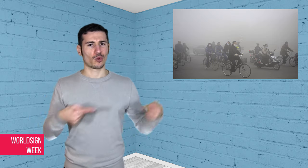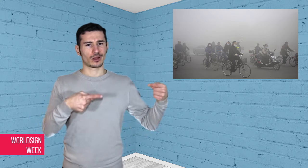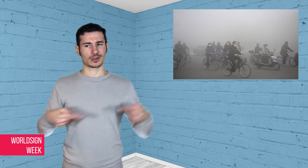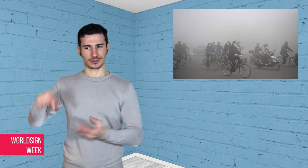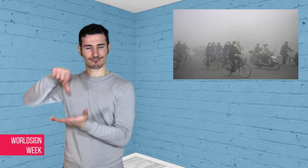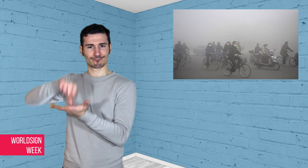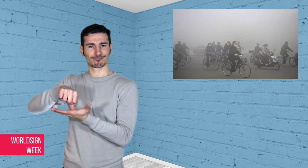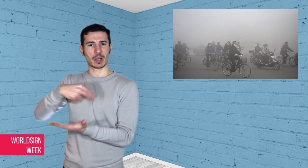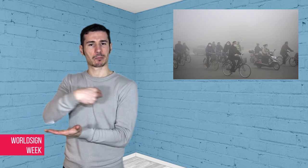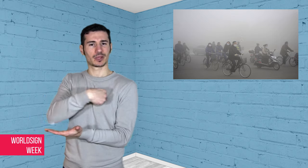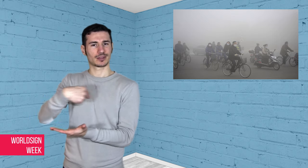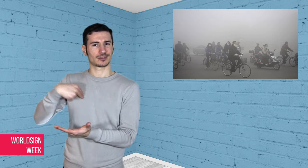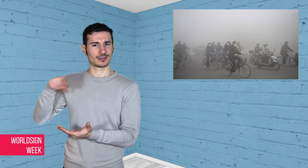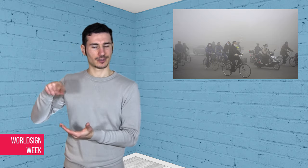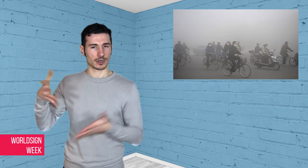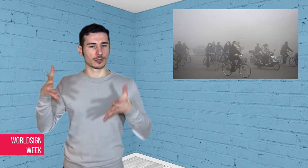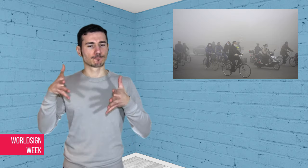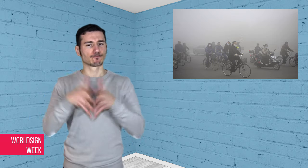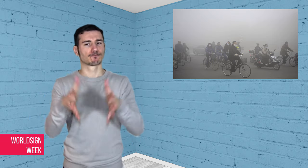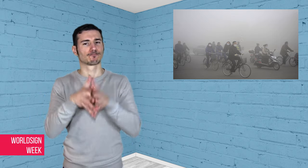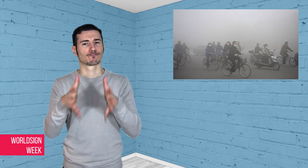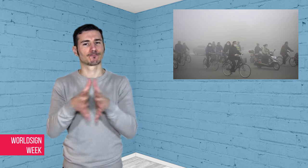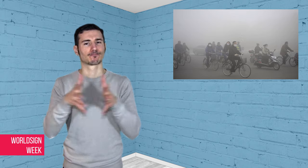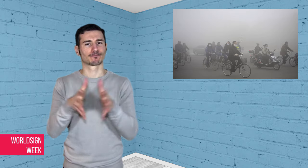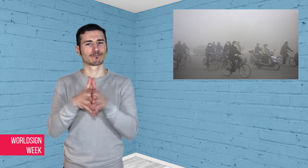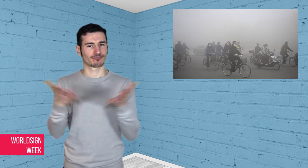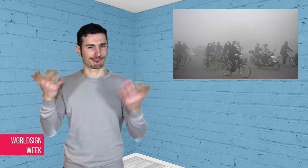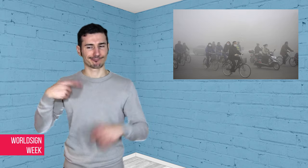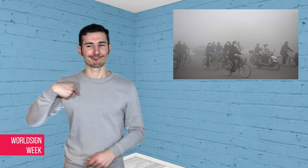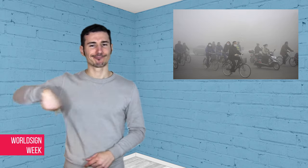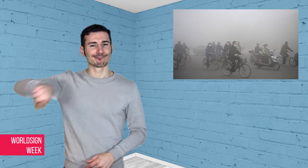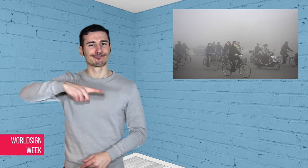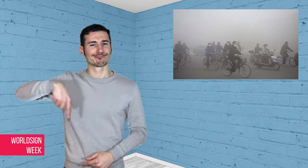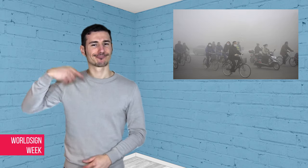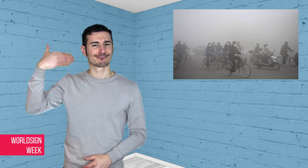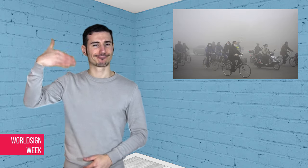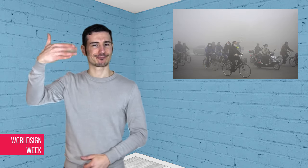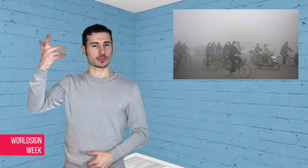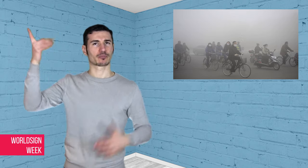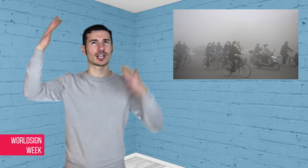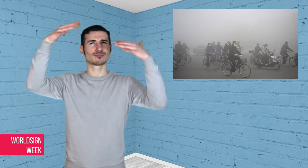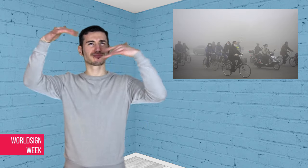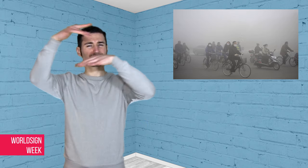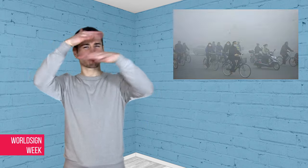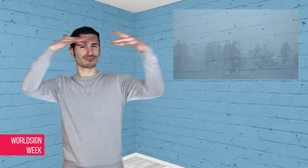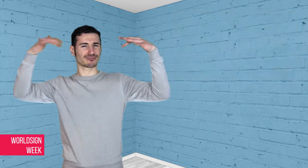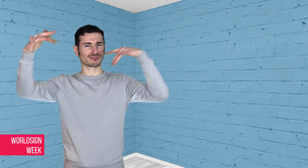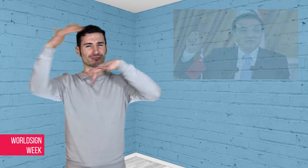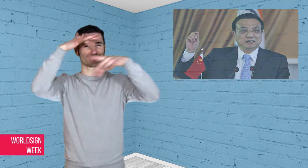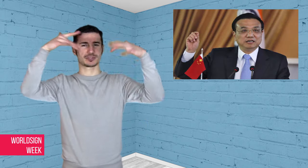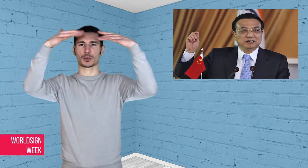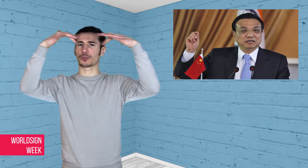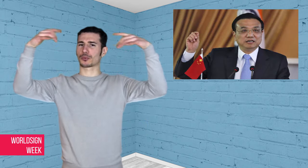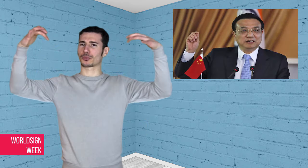congress in Beijing: “We will make our skies blue again” as part of a promise